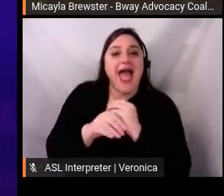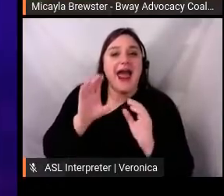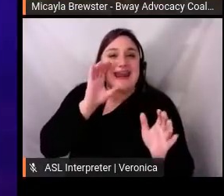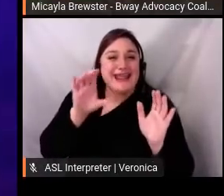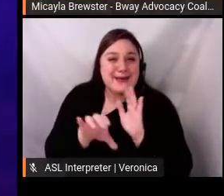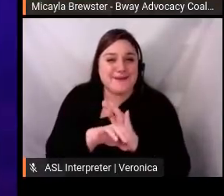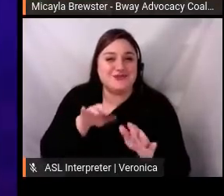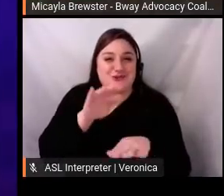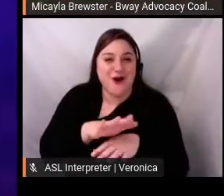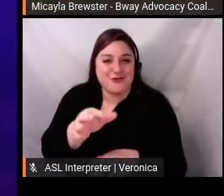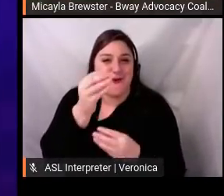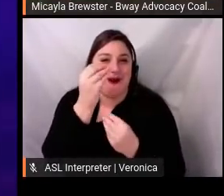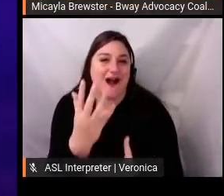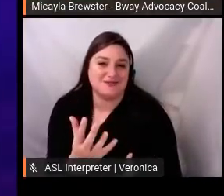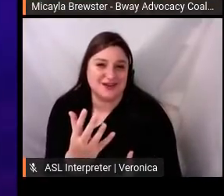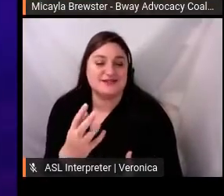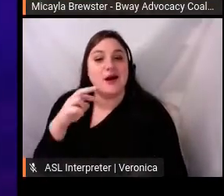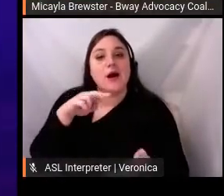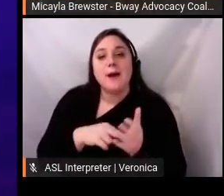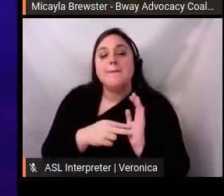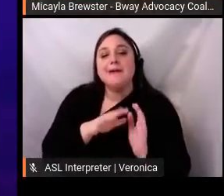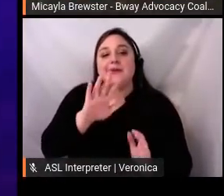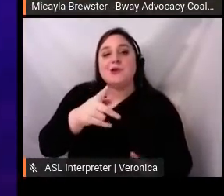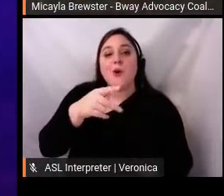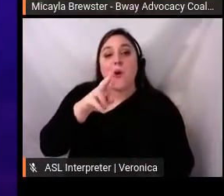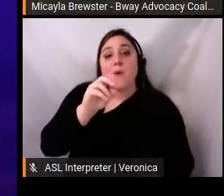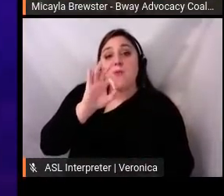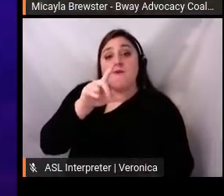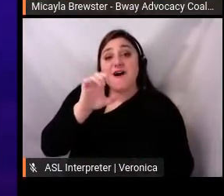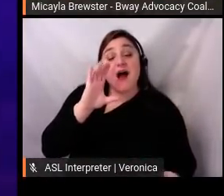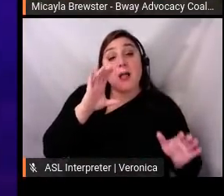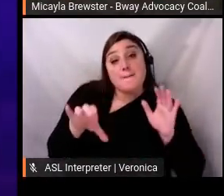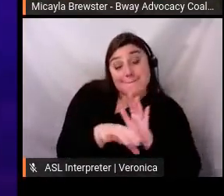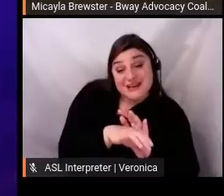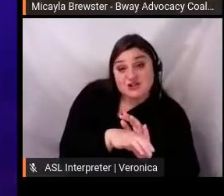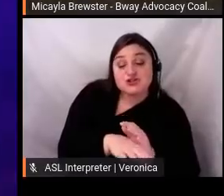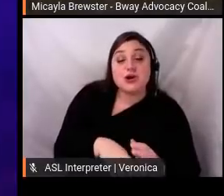picture, the handle of the person who posted it, the lines that show you